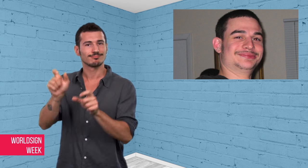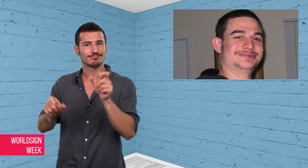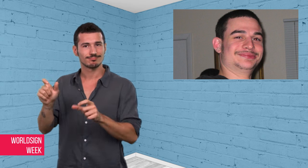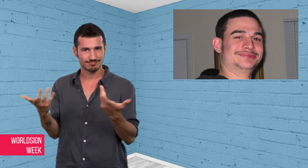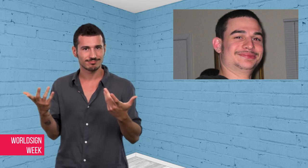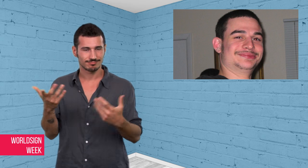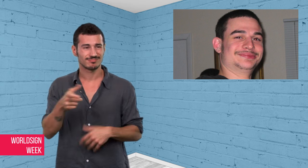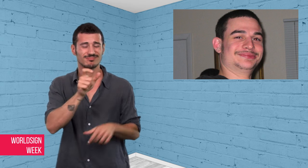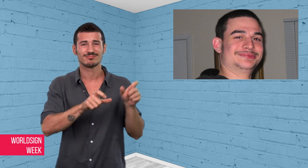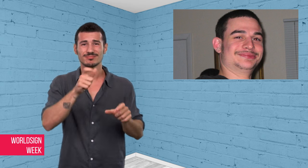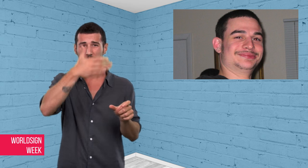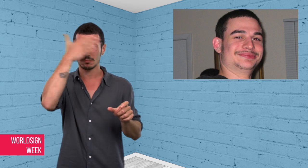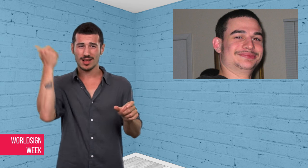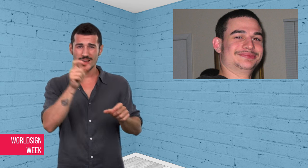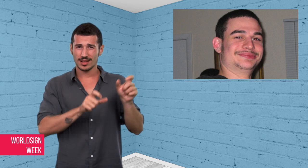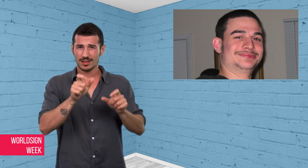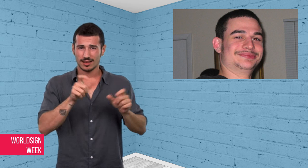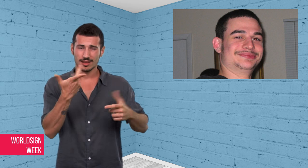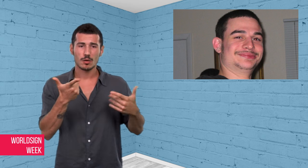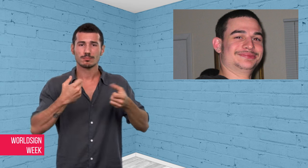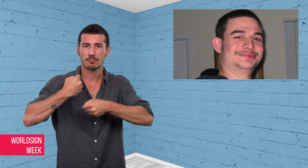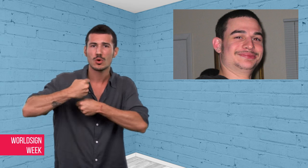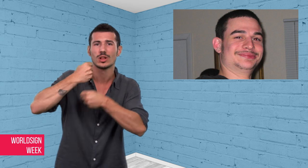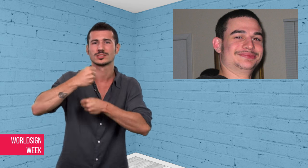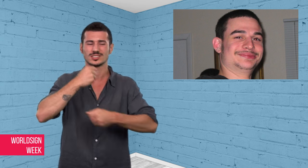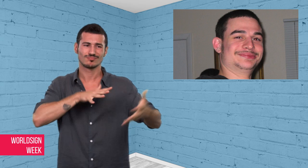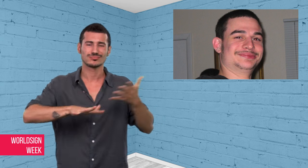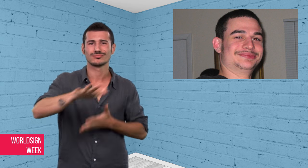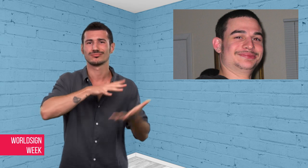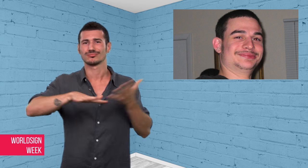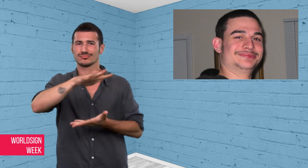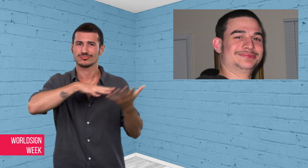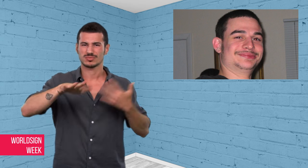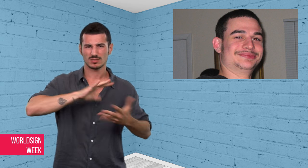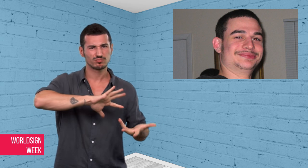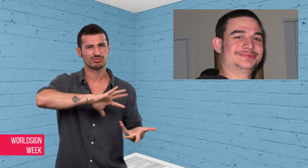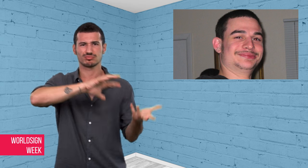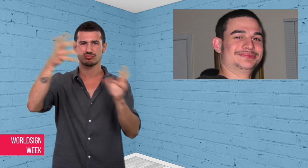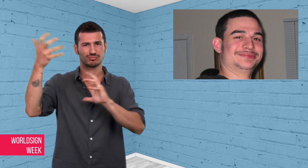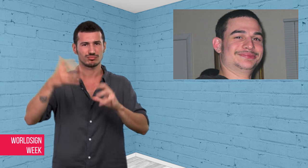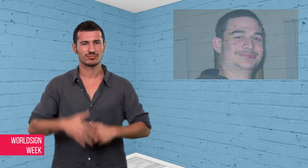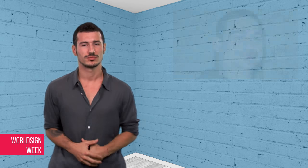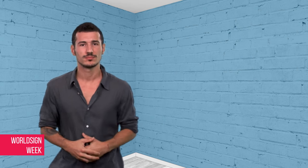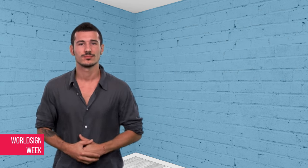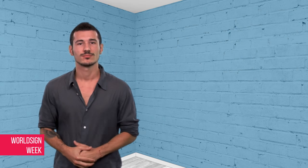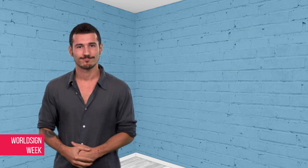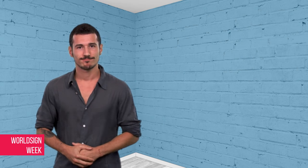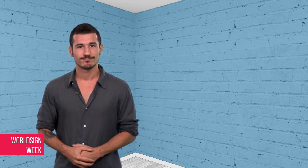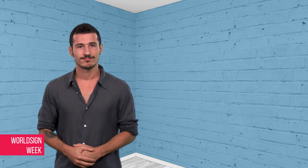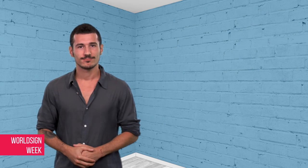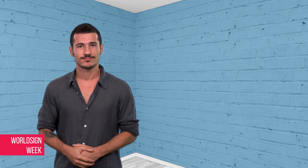many shooting incidents and caused Black Lives Matter protests.